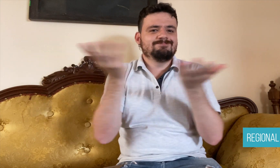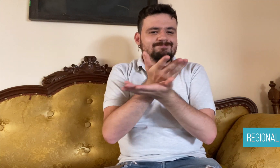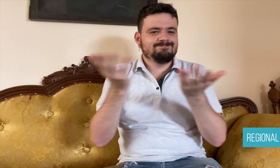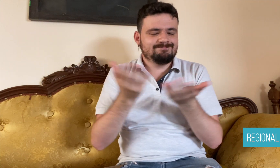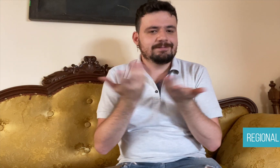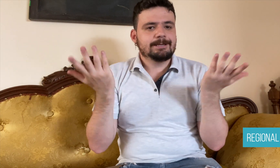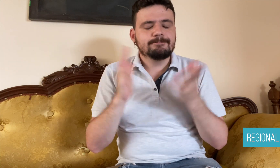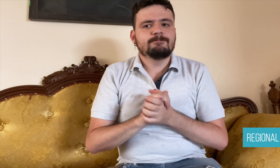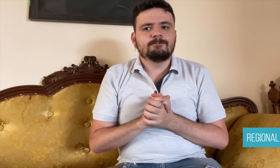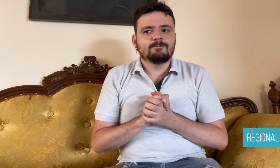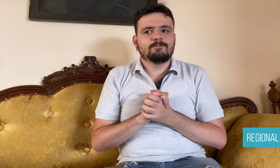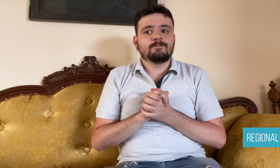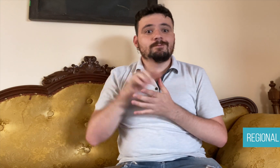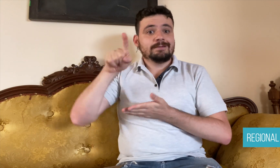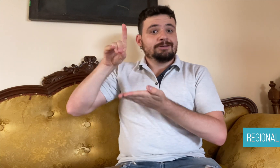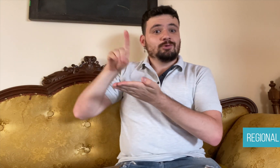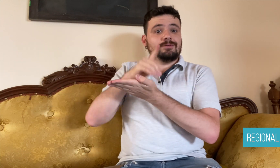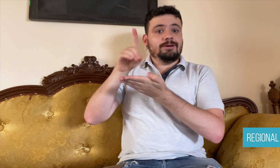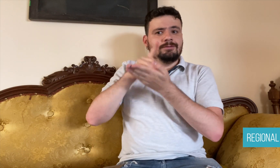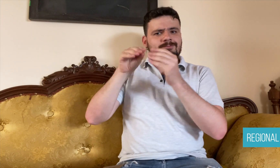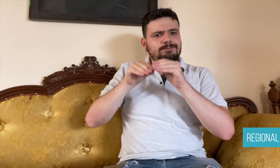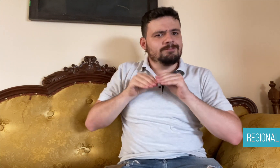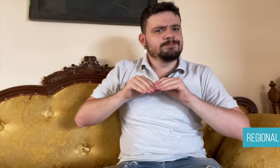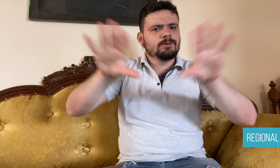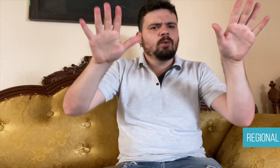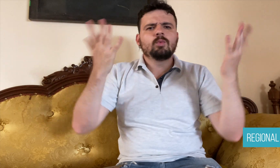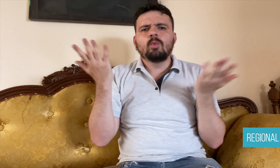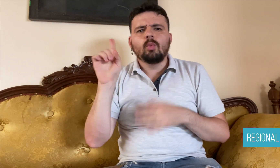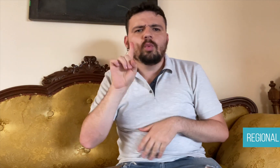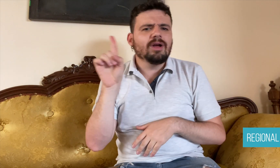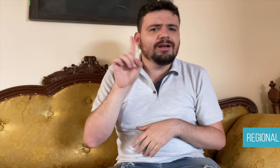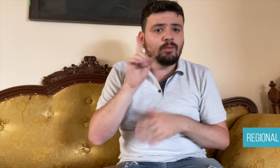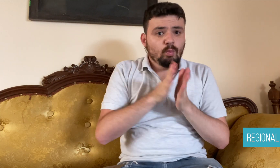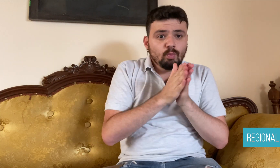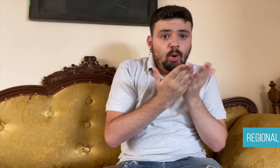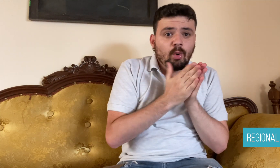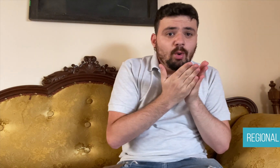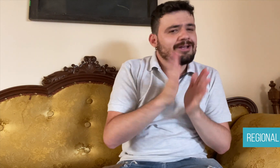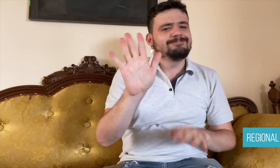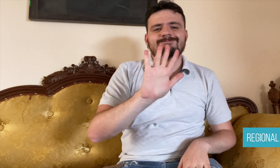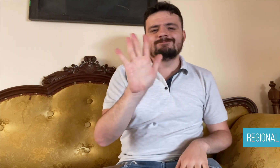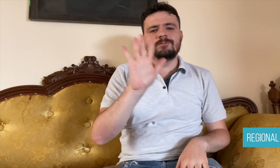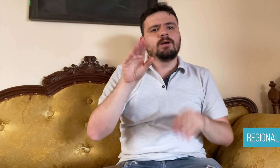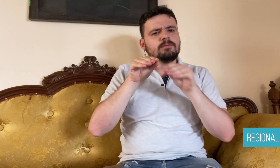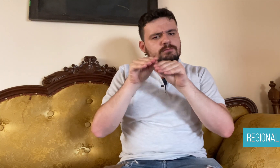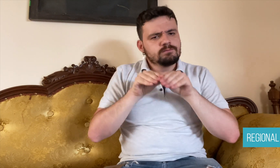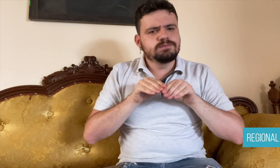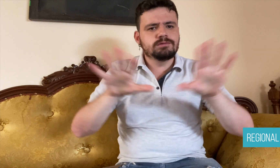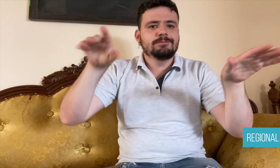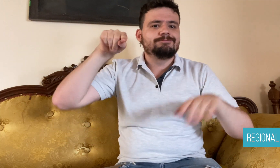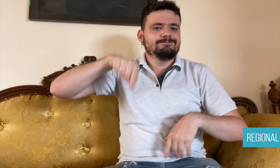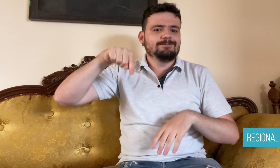between both parties. The dictionary is available